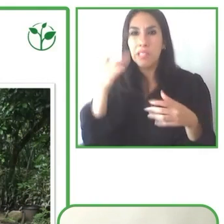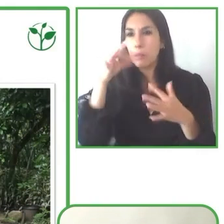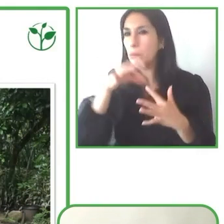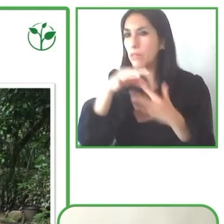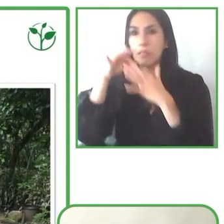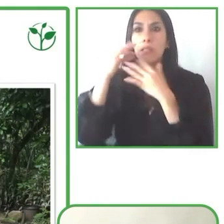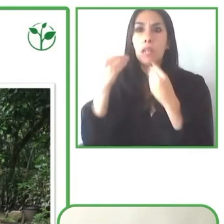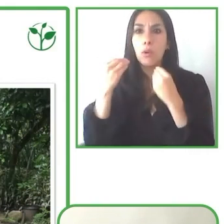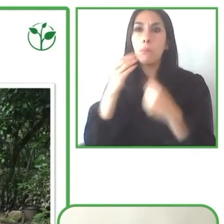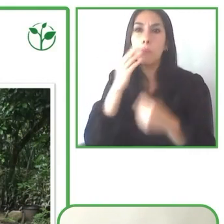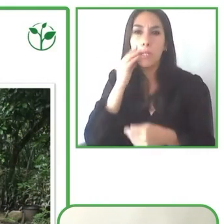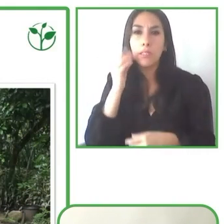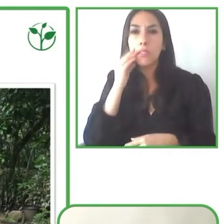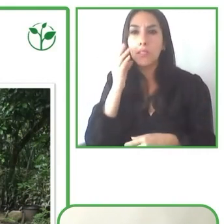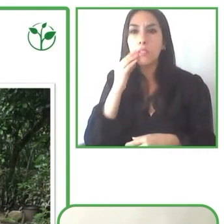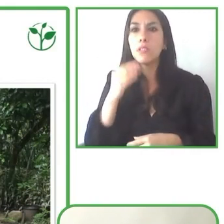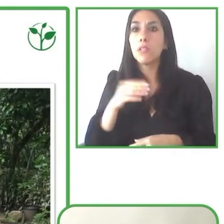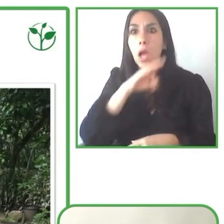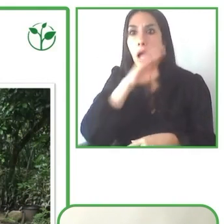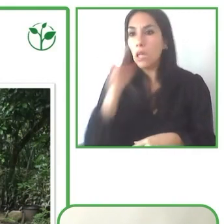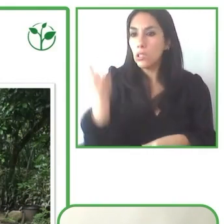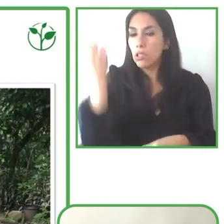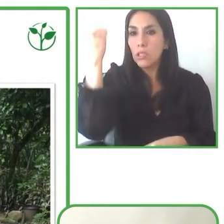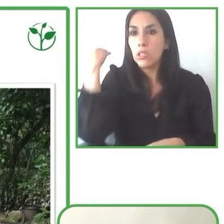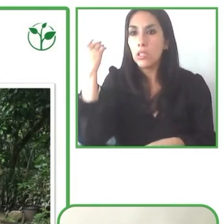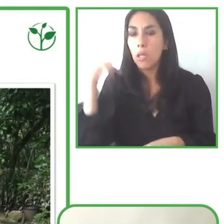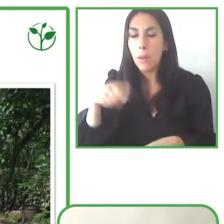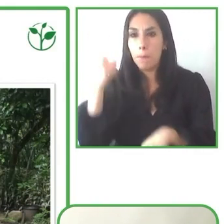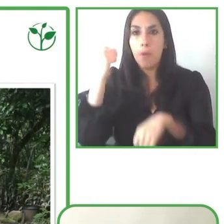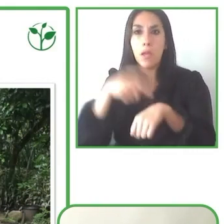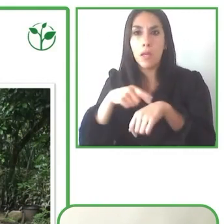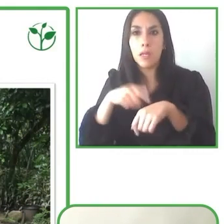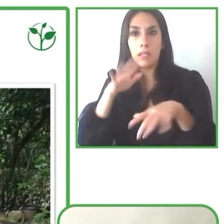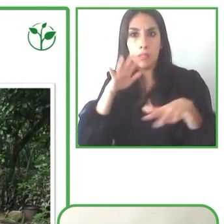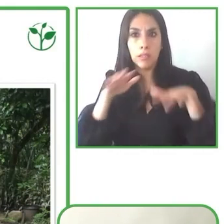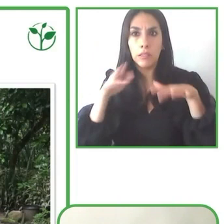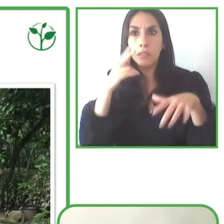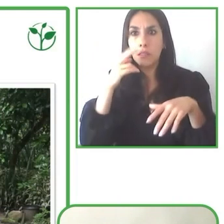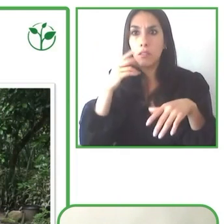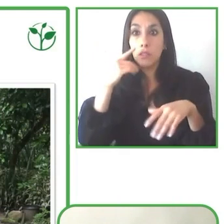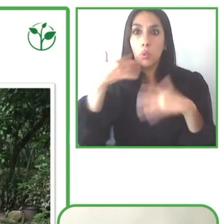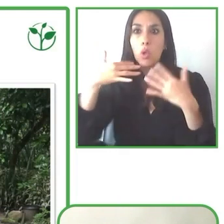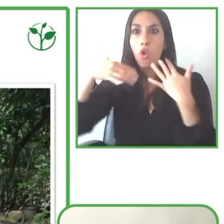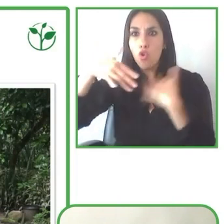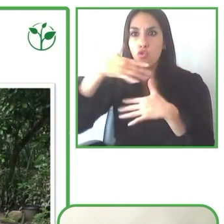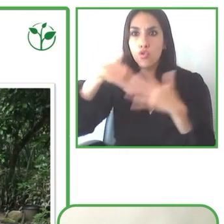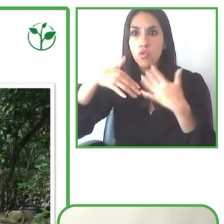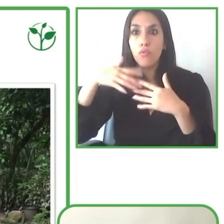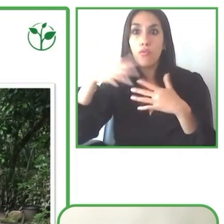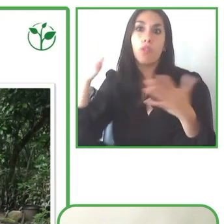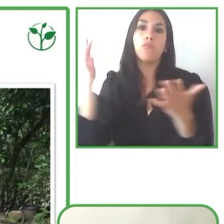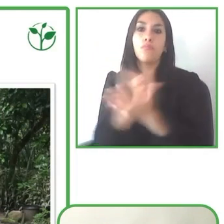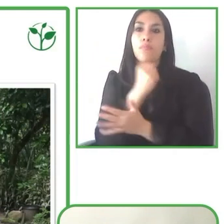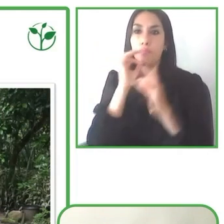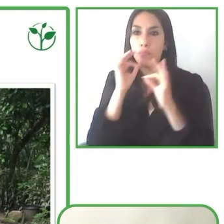But it's important to be able to share a success stories that we can show these tourist providers